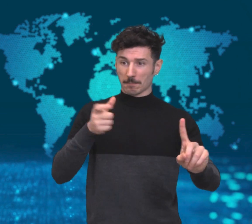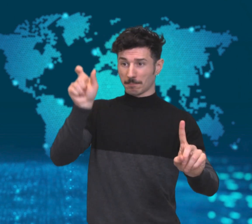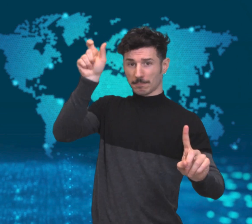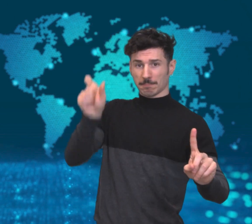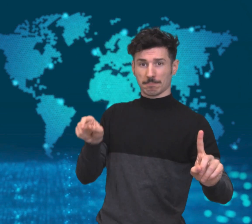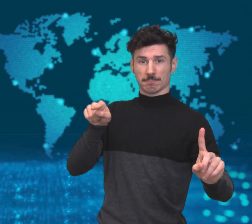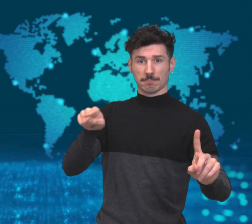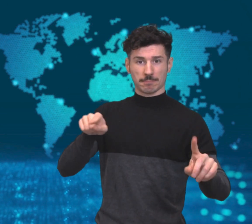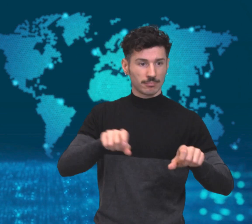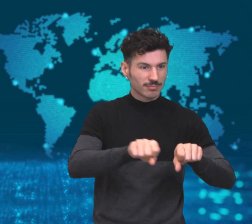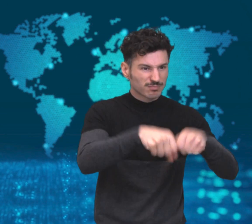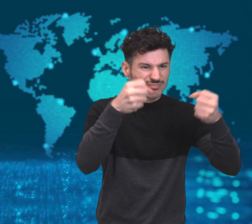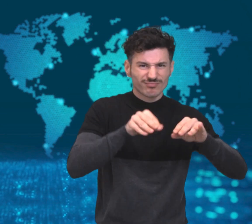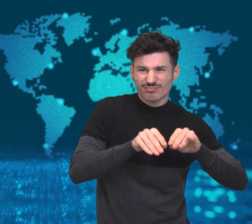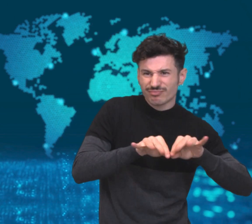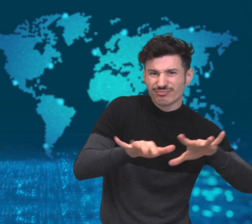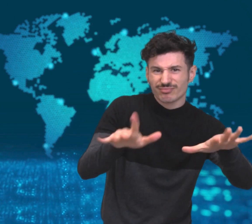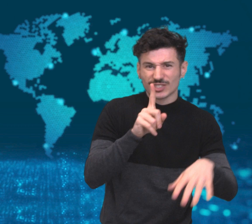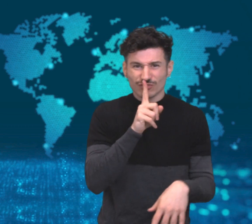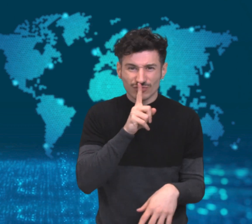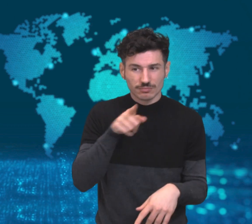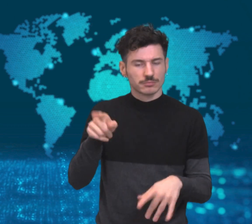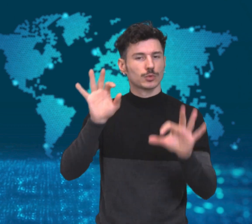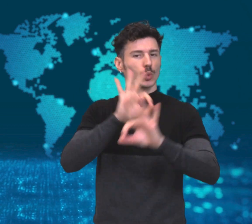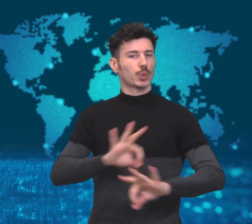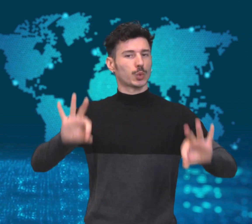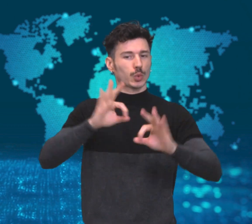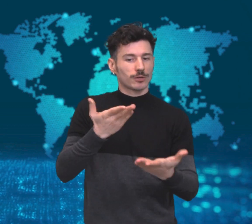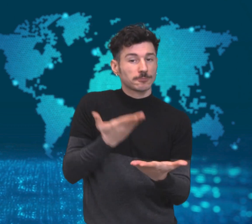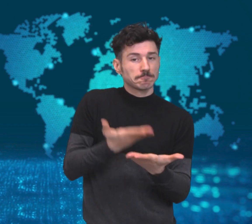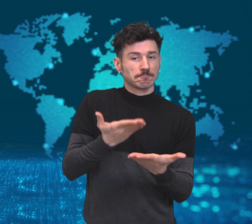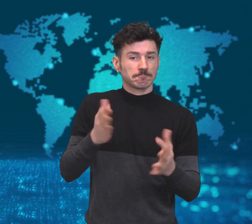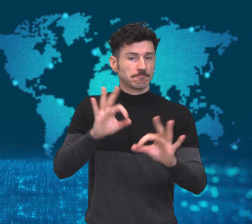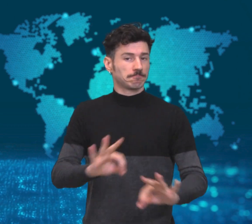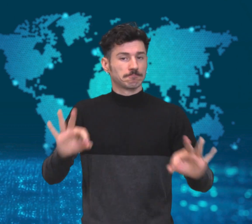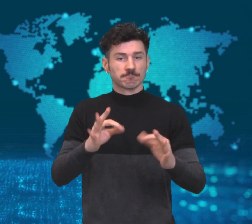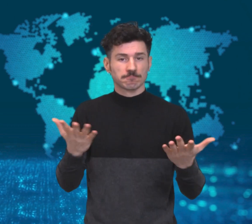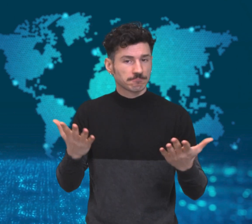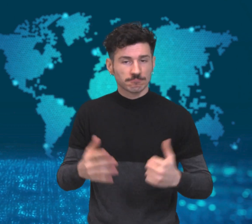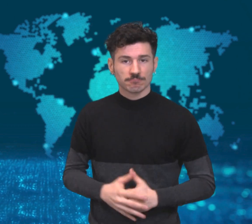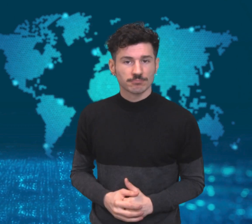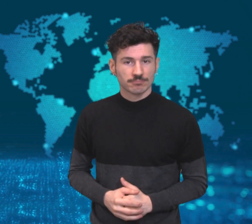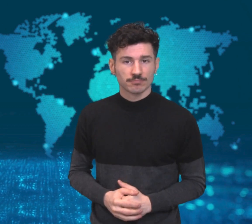The authorities did not find any evidence of sabotage.